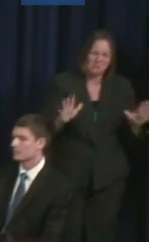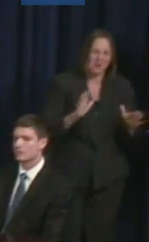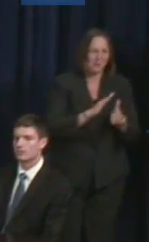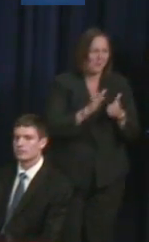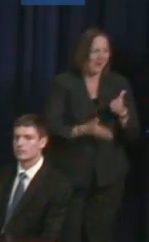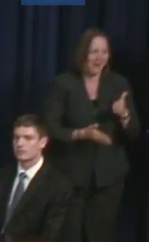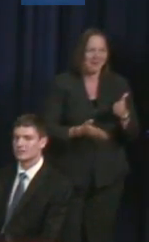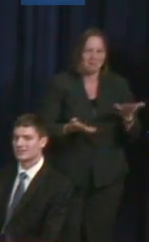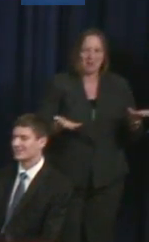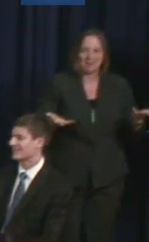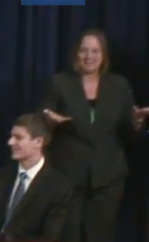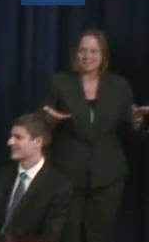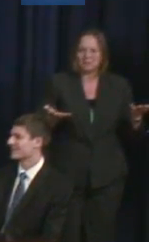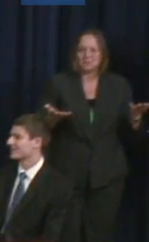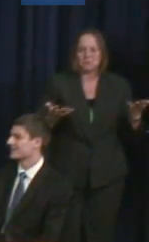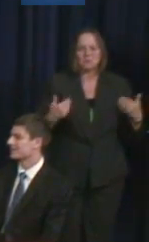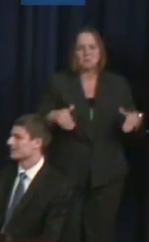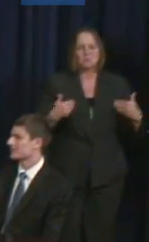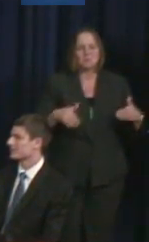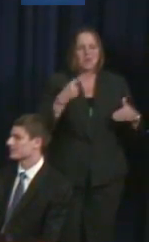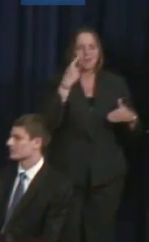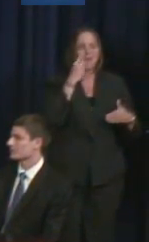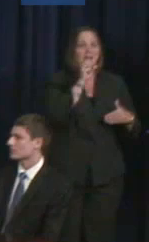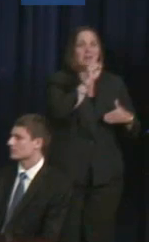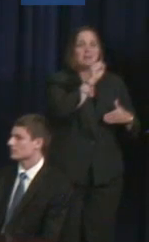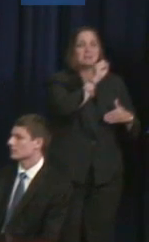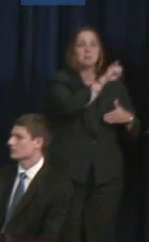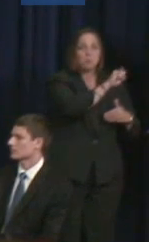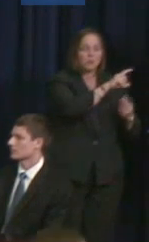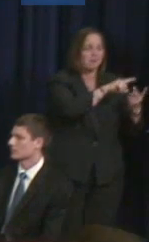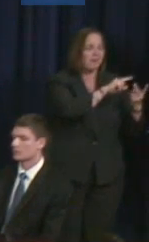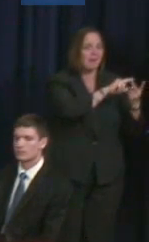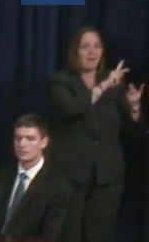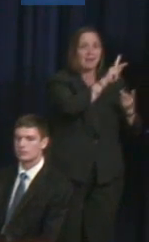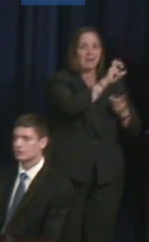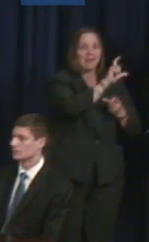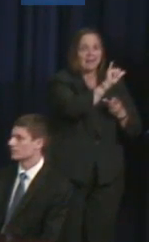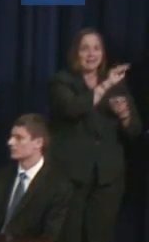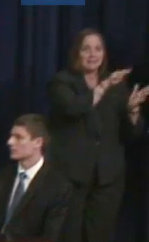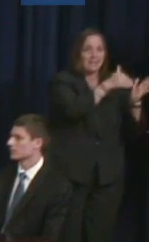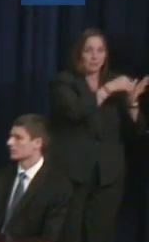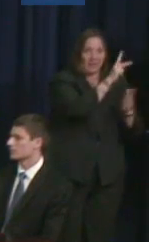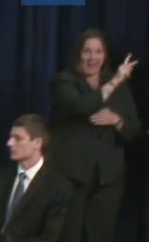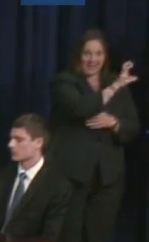I think the Smithsonian and the Kennedy Center did a fantastic job.